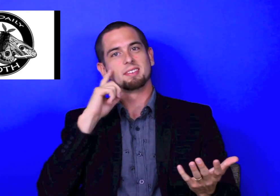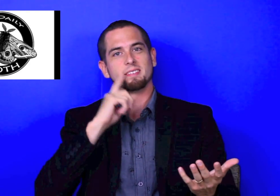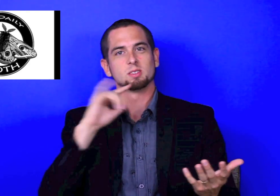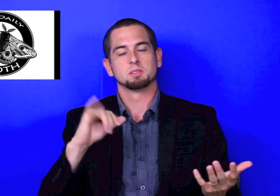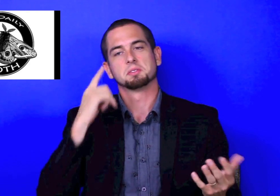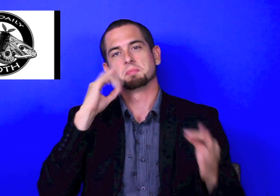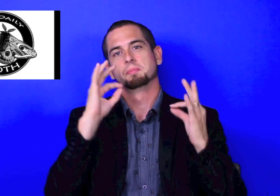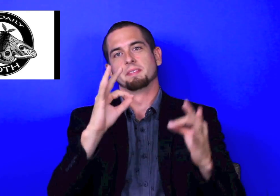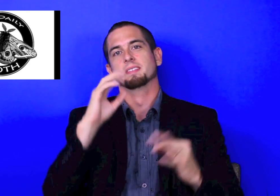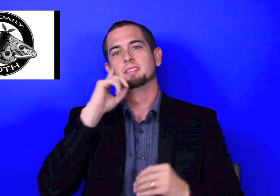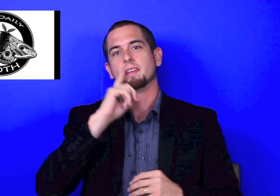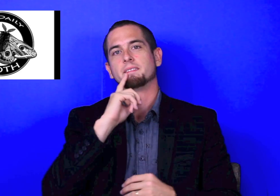A moth is also Deaf, actually Deaf, just like us.